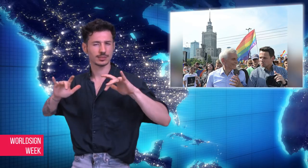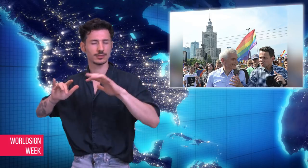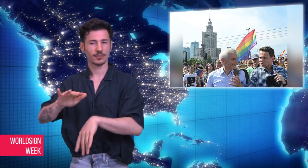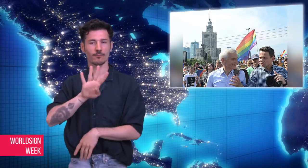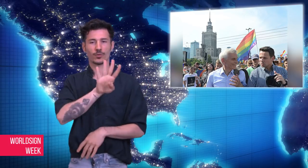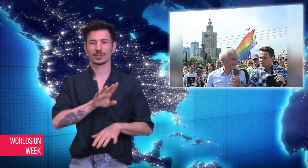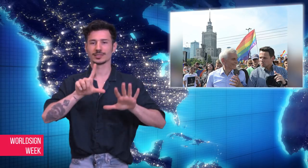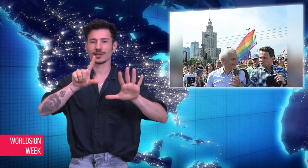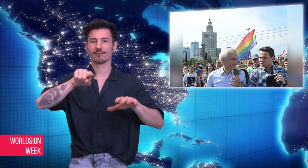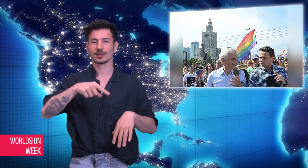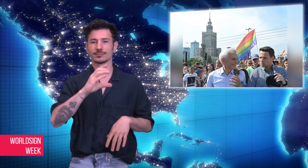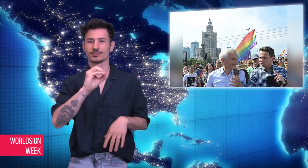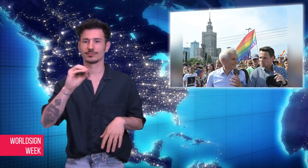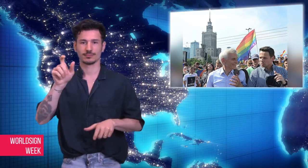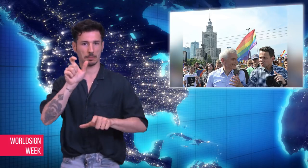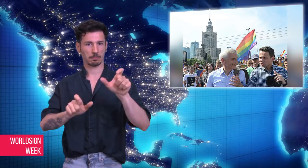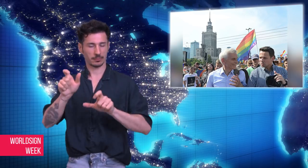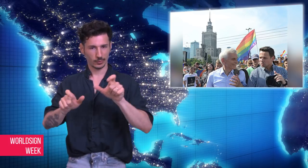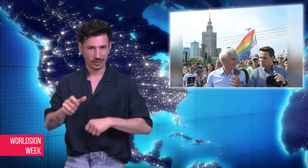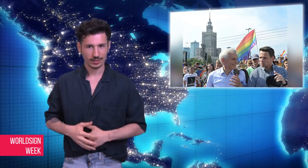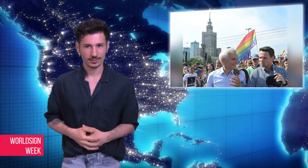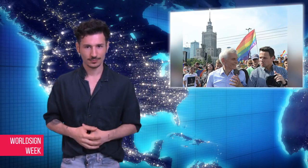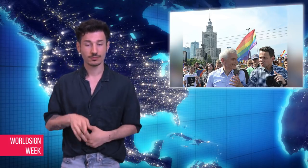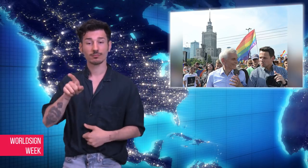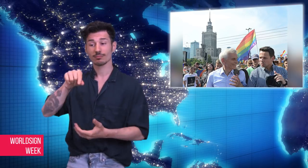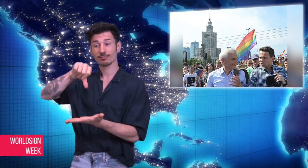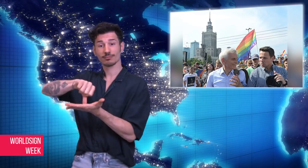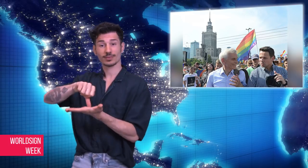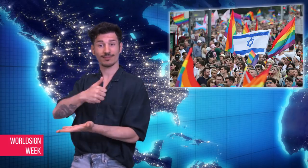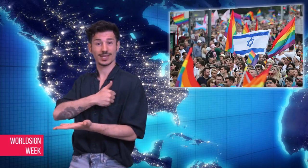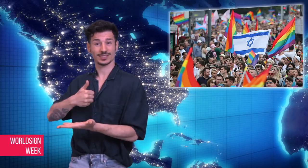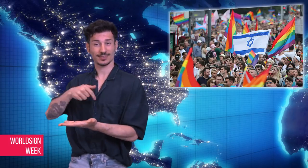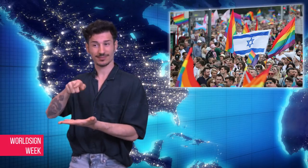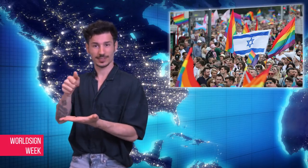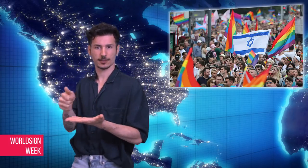with a turnout of approximately 47,000 people.